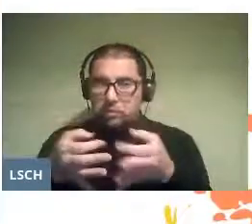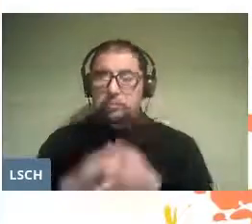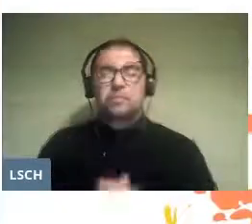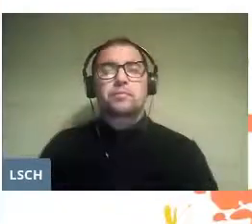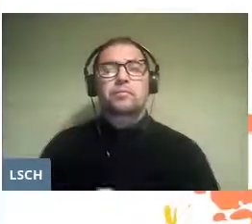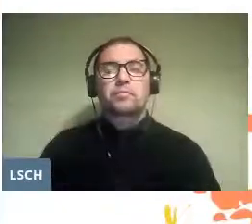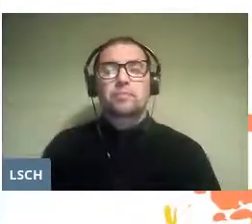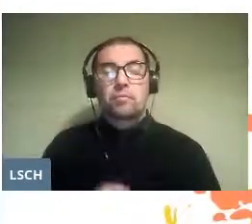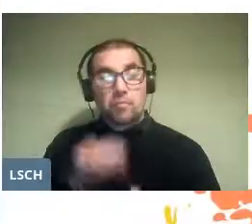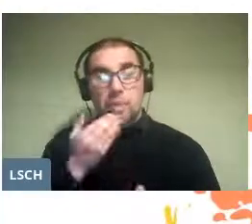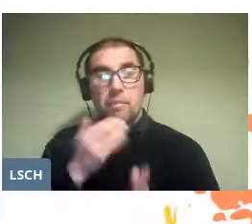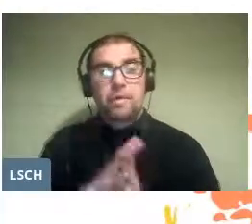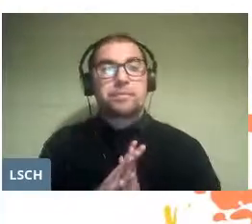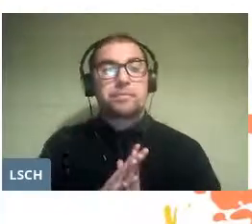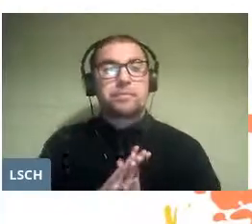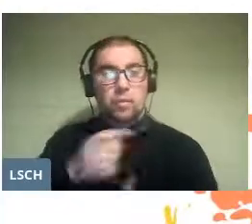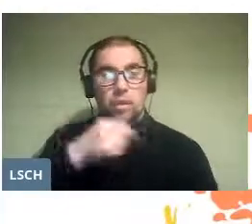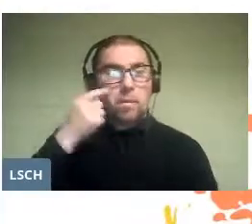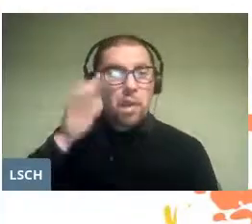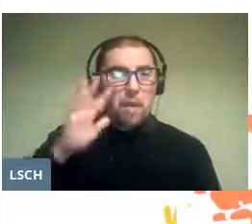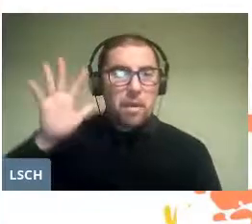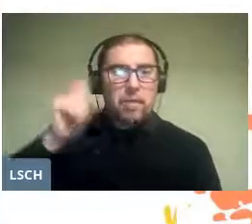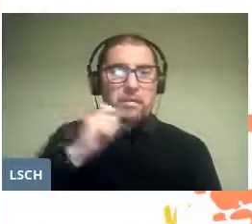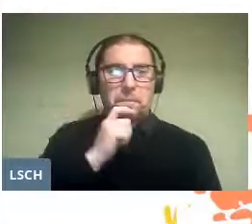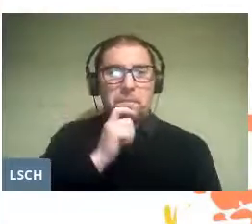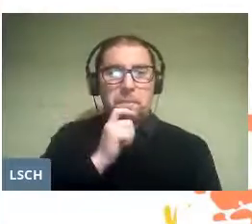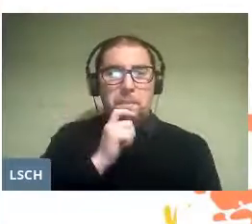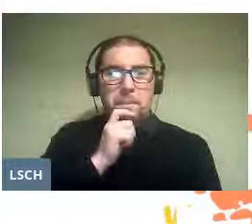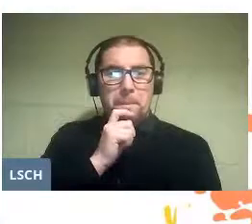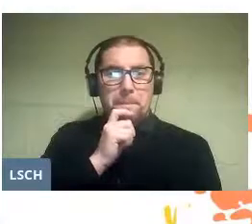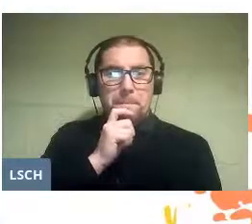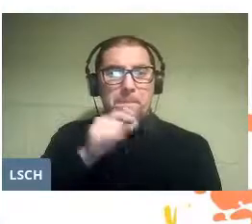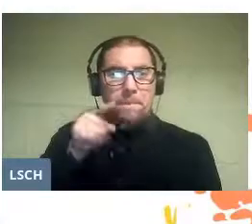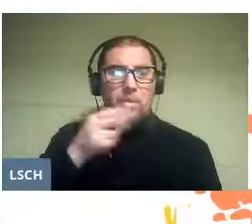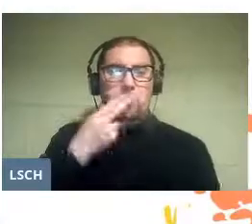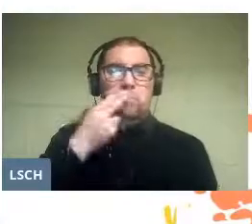In addition, imagine that they develop a large chart,